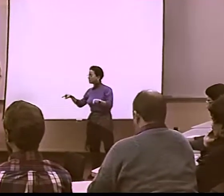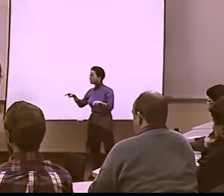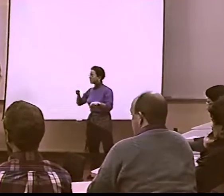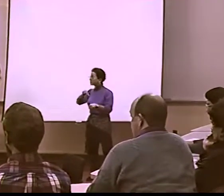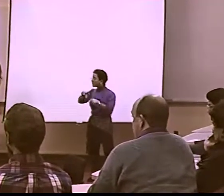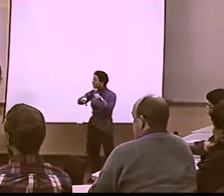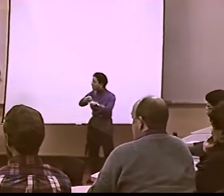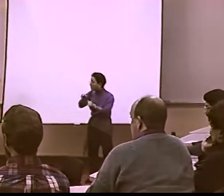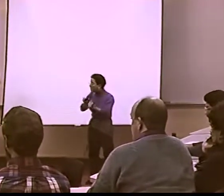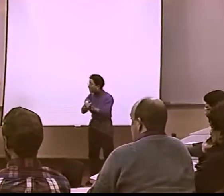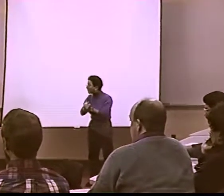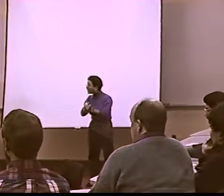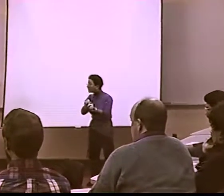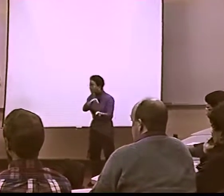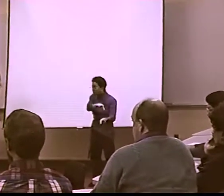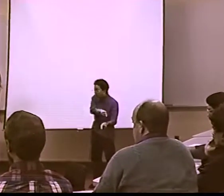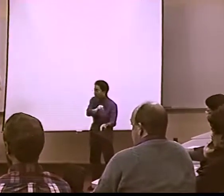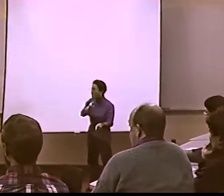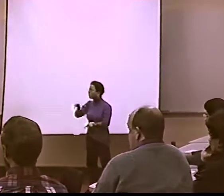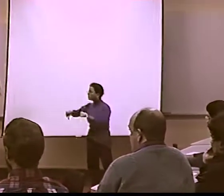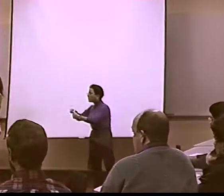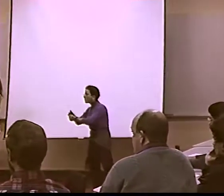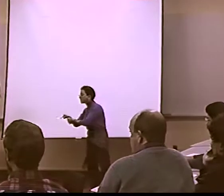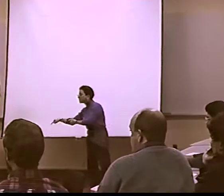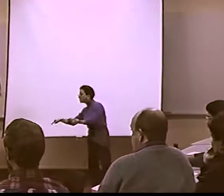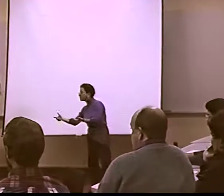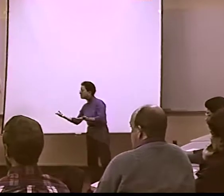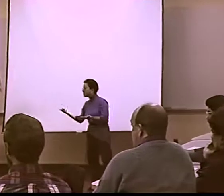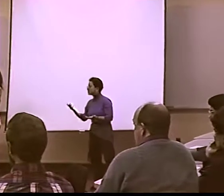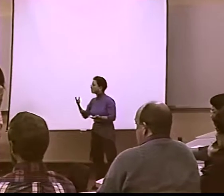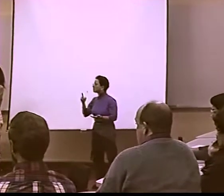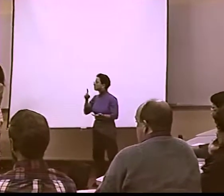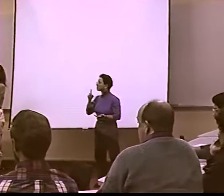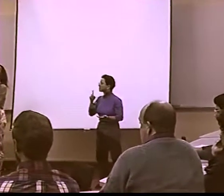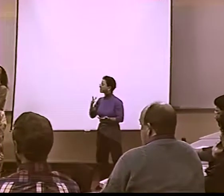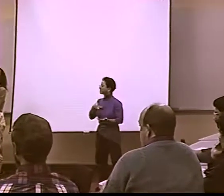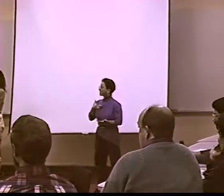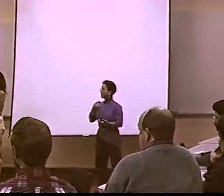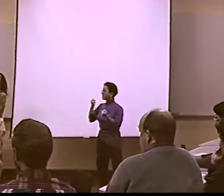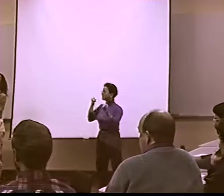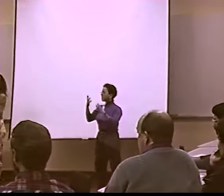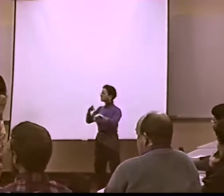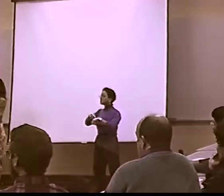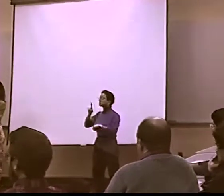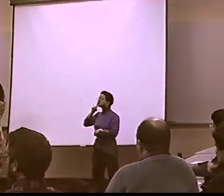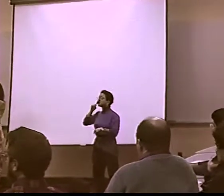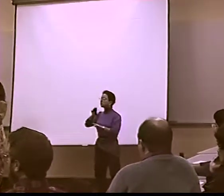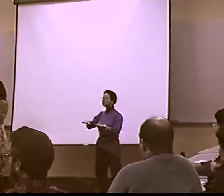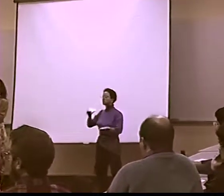WELL, MANY TIMES, YOUR FAMILY WILL PICK FOR YOU WHICH CULTURE YOU'RE GONNA BELONG TO, YOU KNOW. IF YOU GROW UP